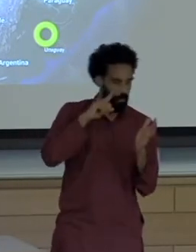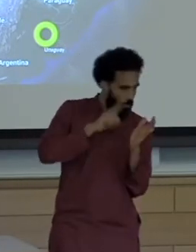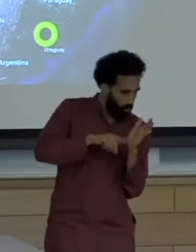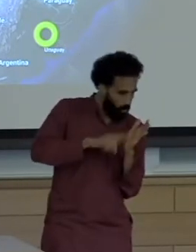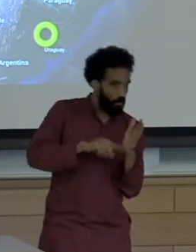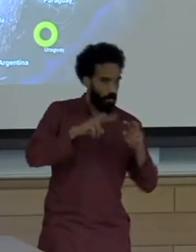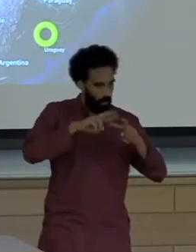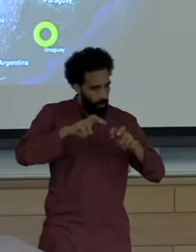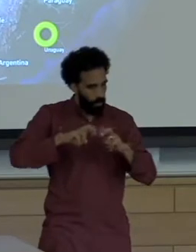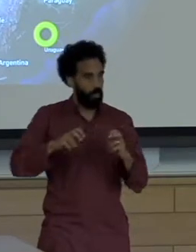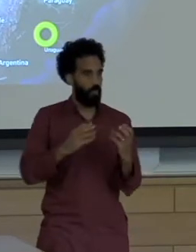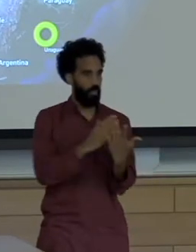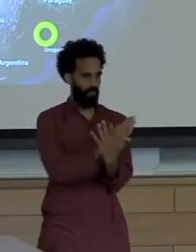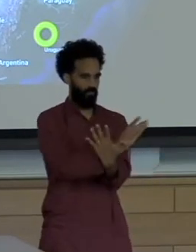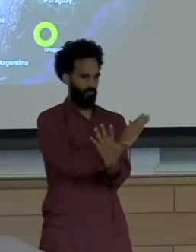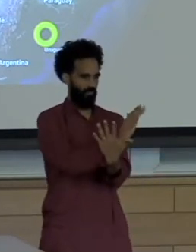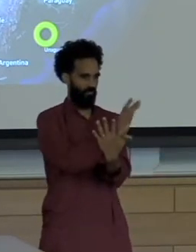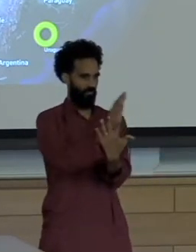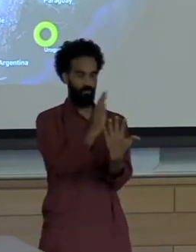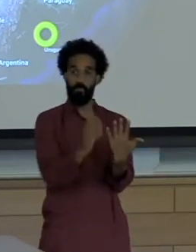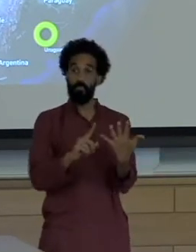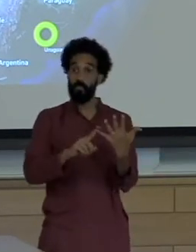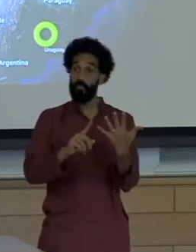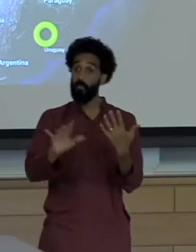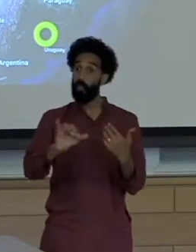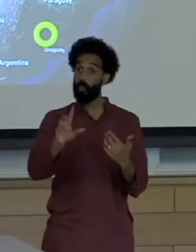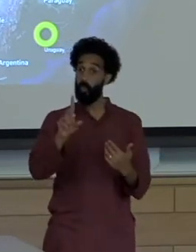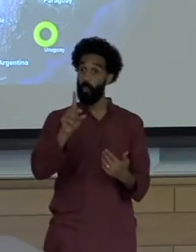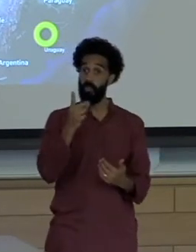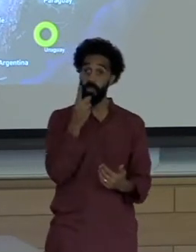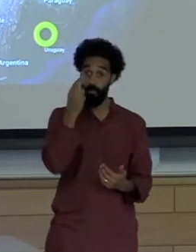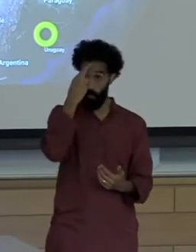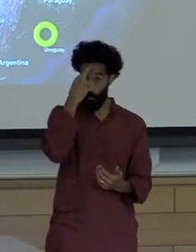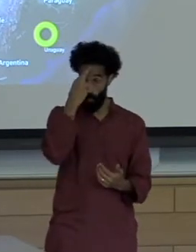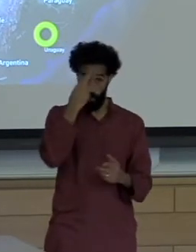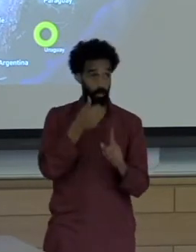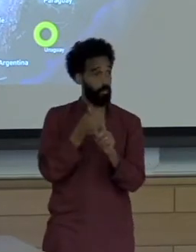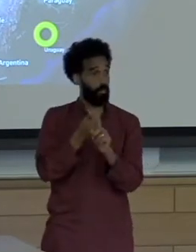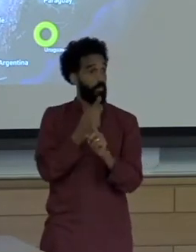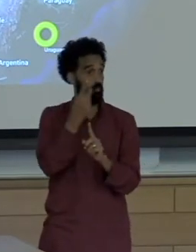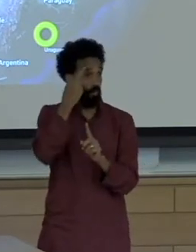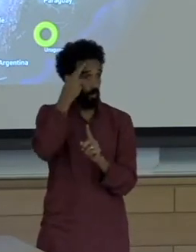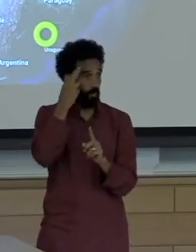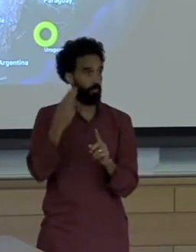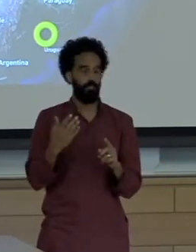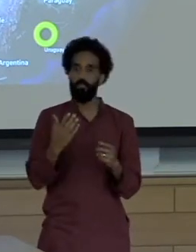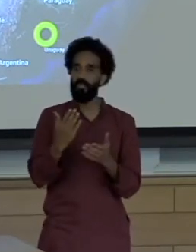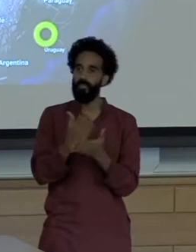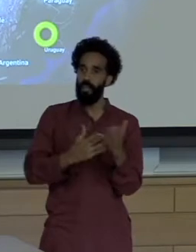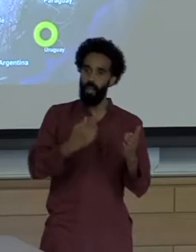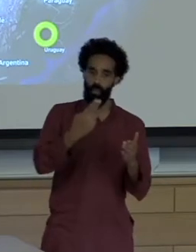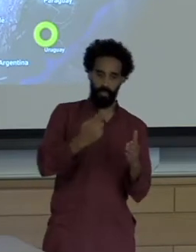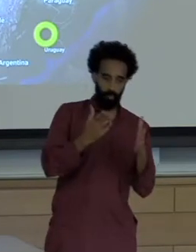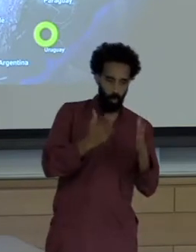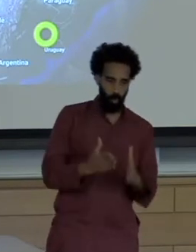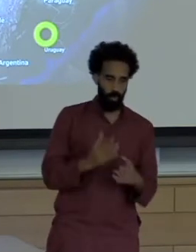also to the Dominican Republic where In a collaboration with historians and political economists and biologists